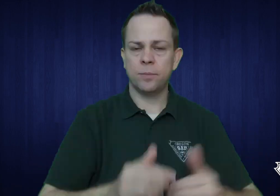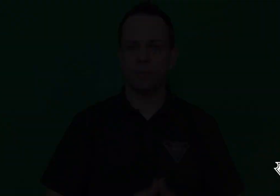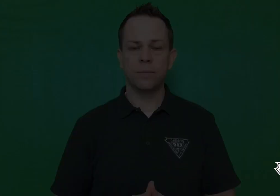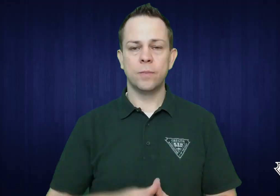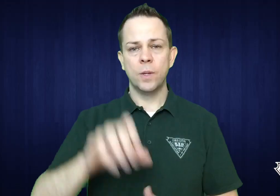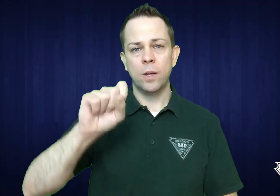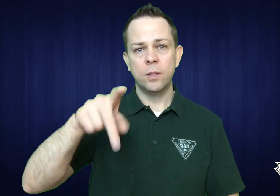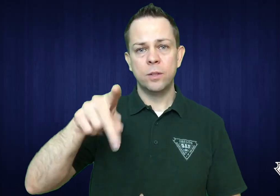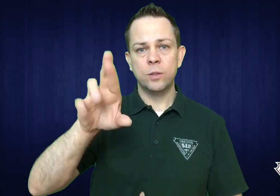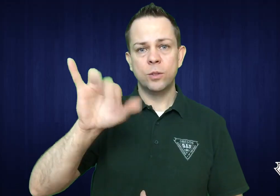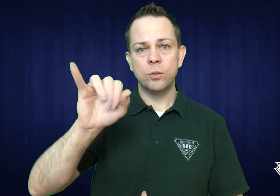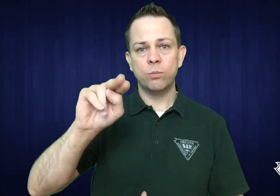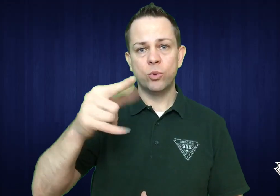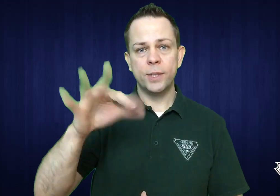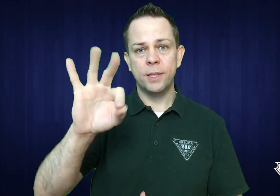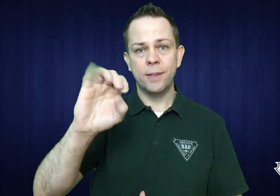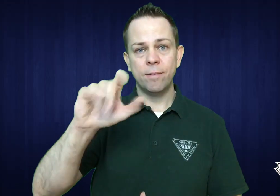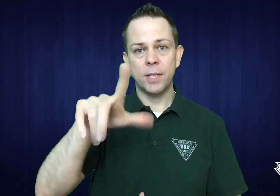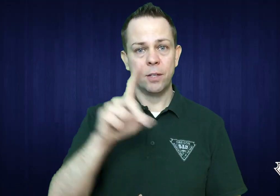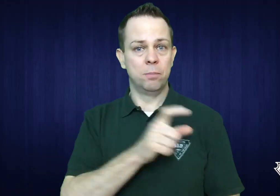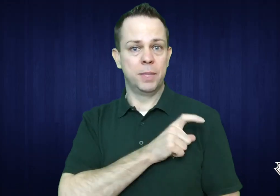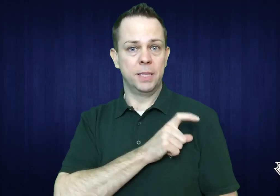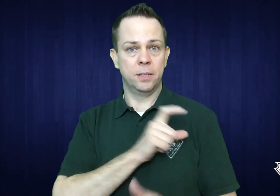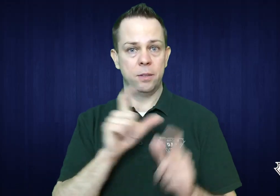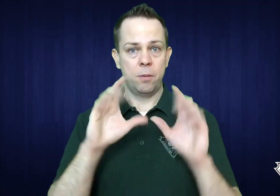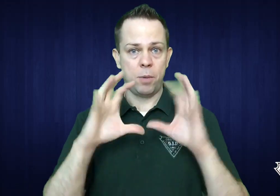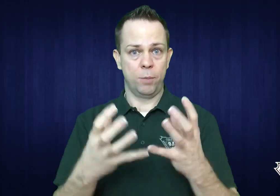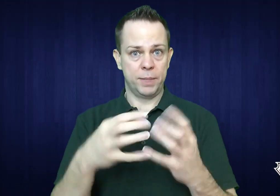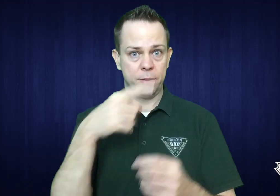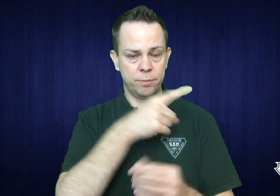The Springfield Police Department contacted us